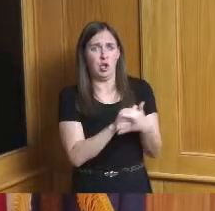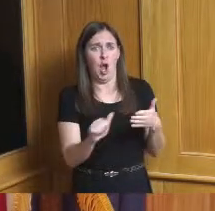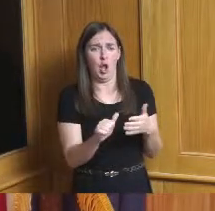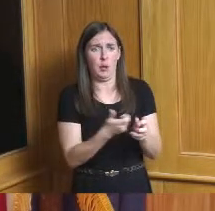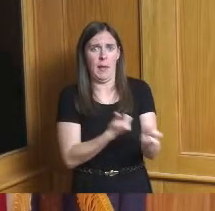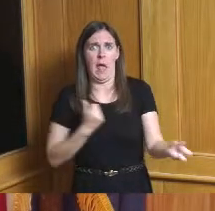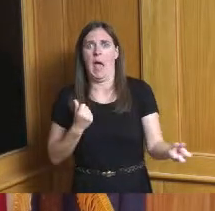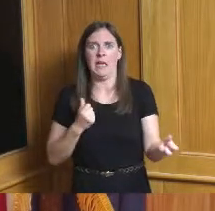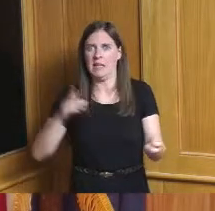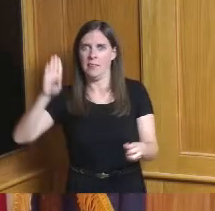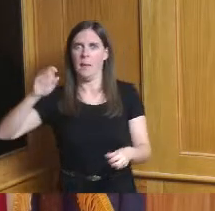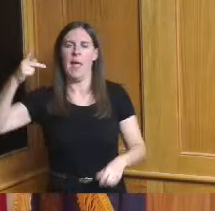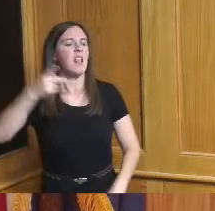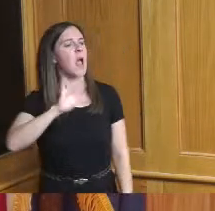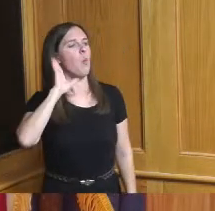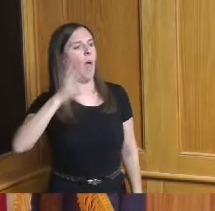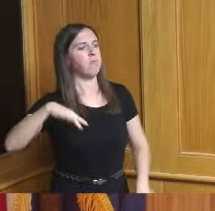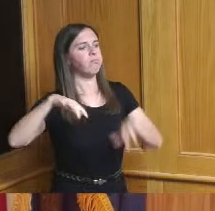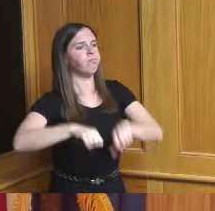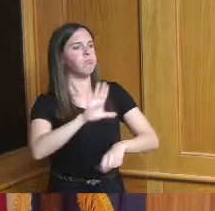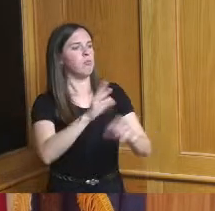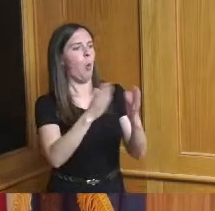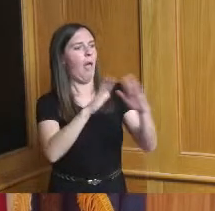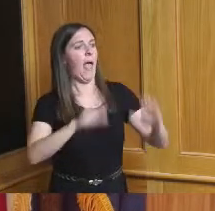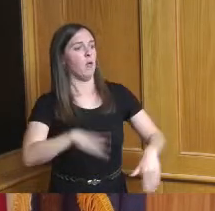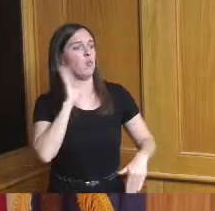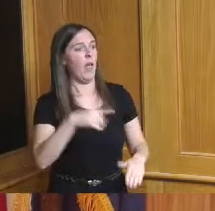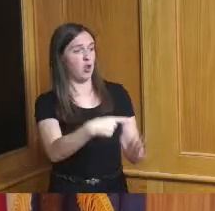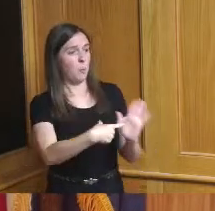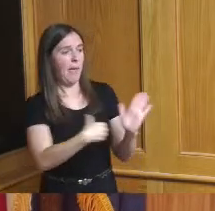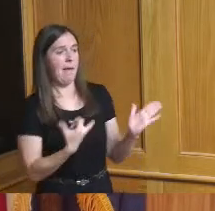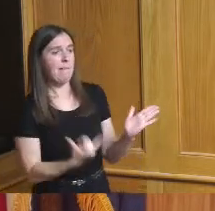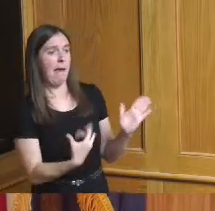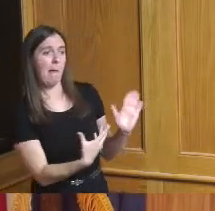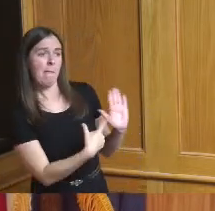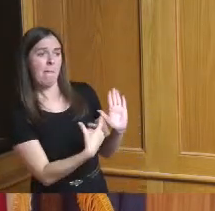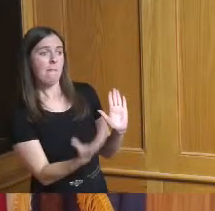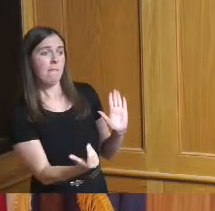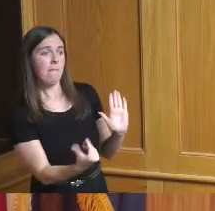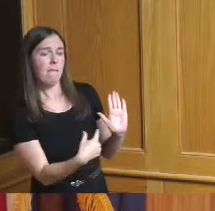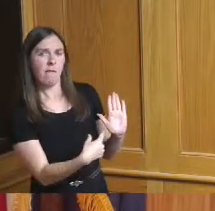you better pay or we can really take your property so my point is I'd like to know are they up to